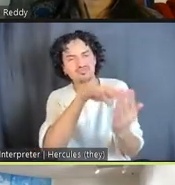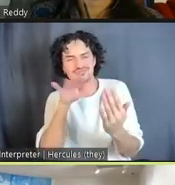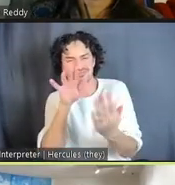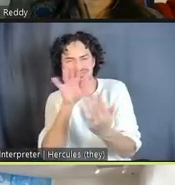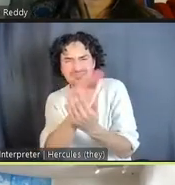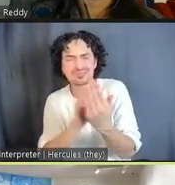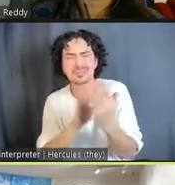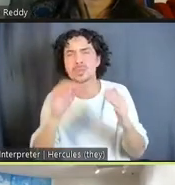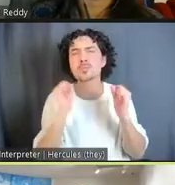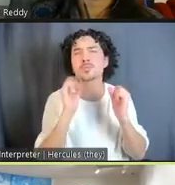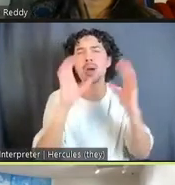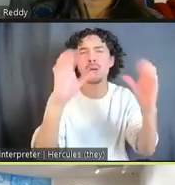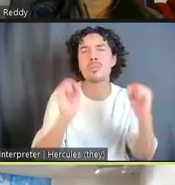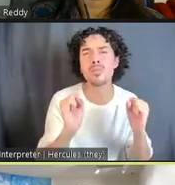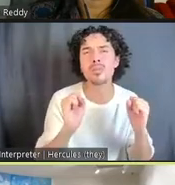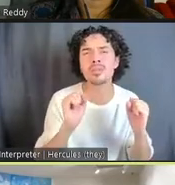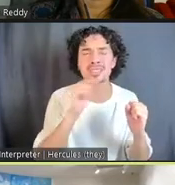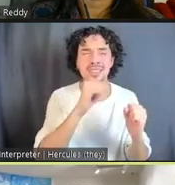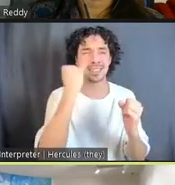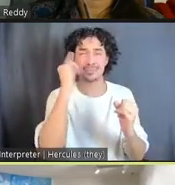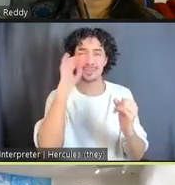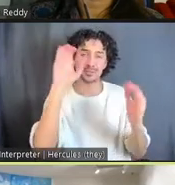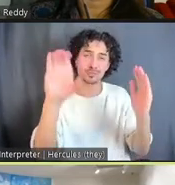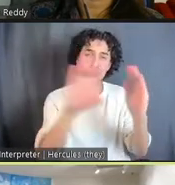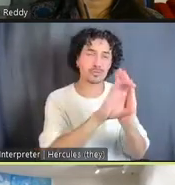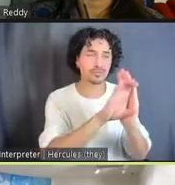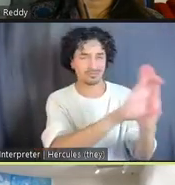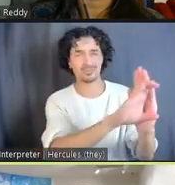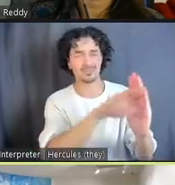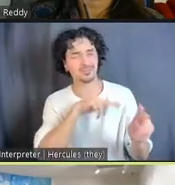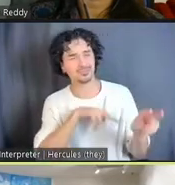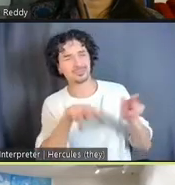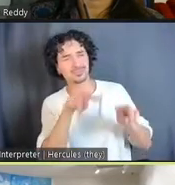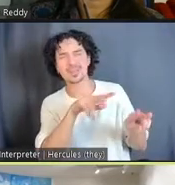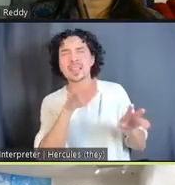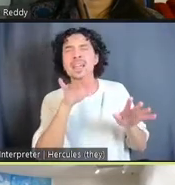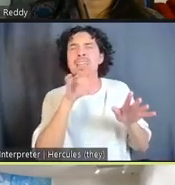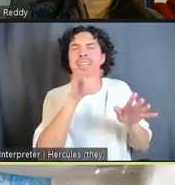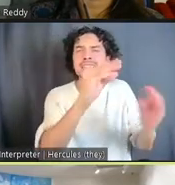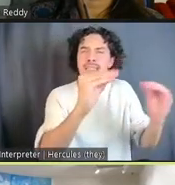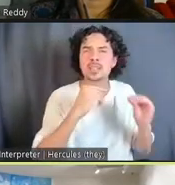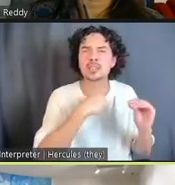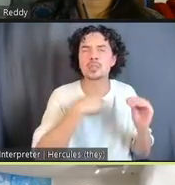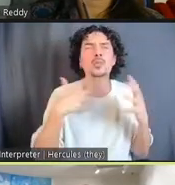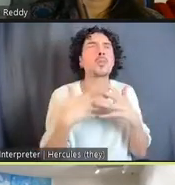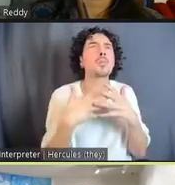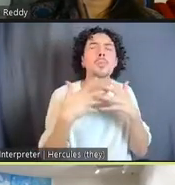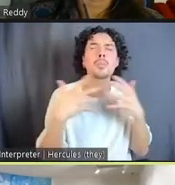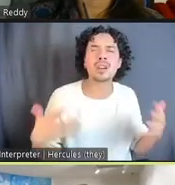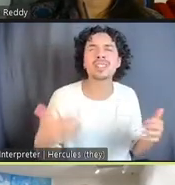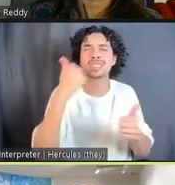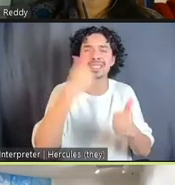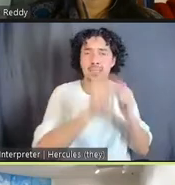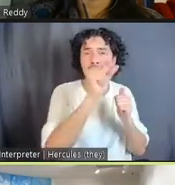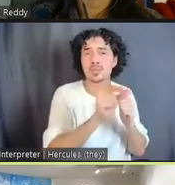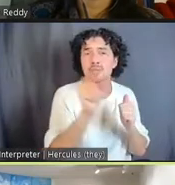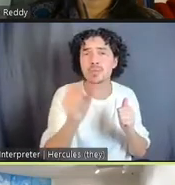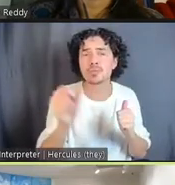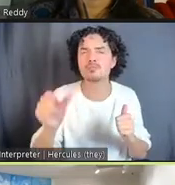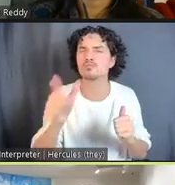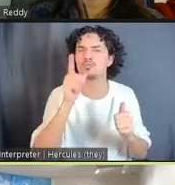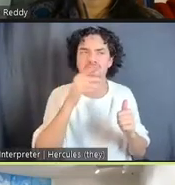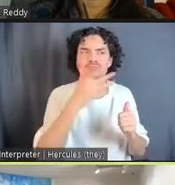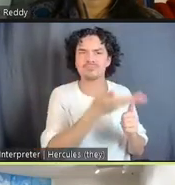And these images have so much to teach us about every individual who comprises